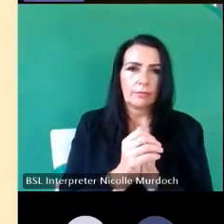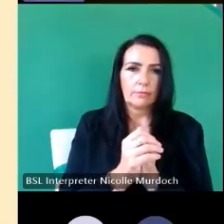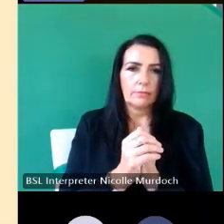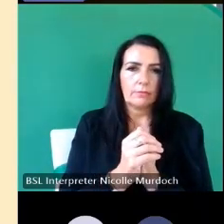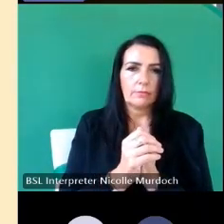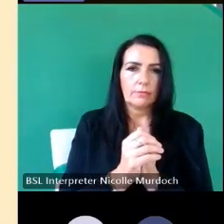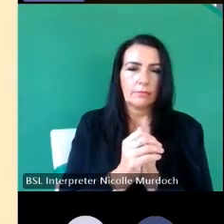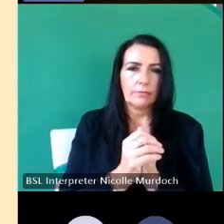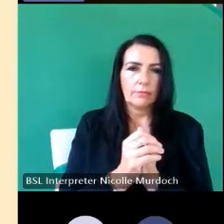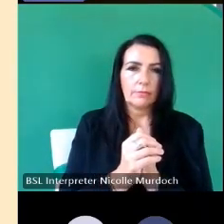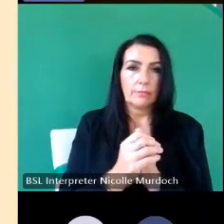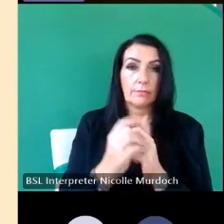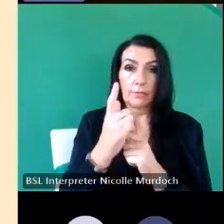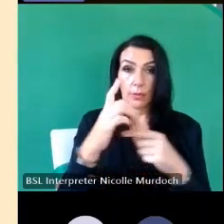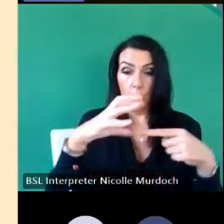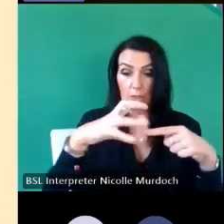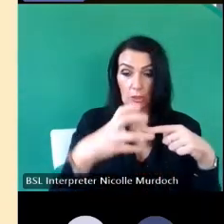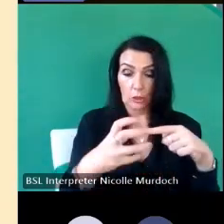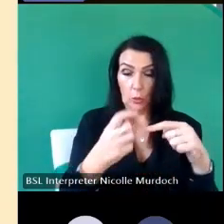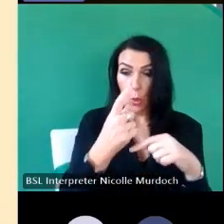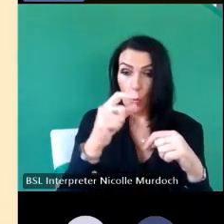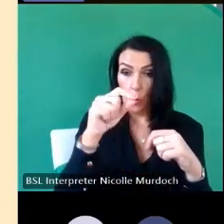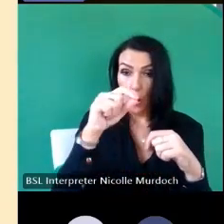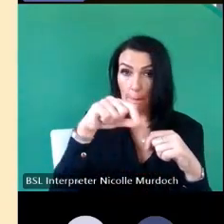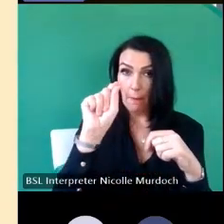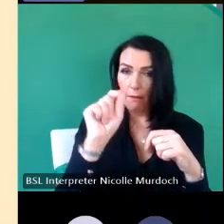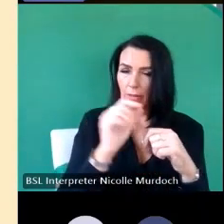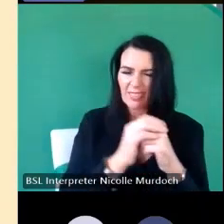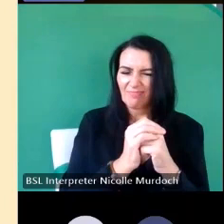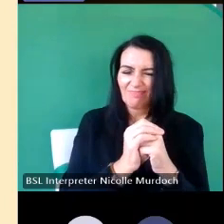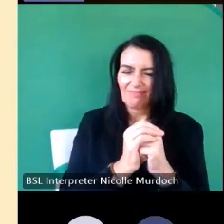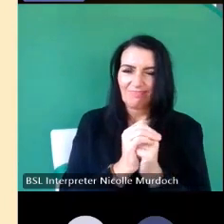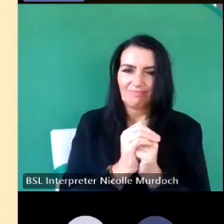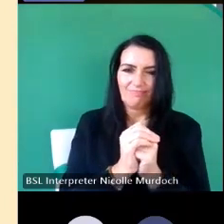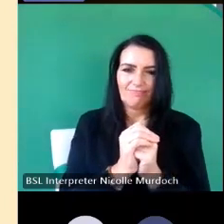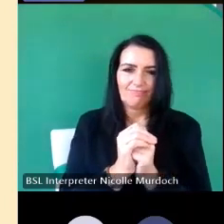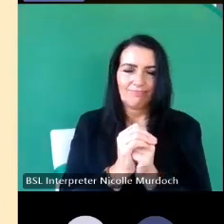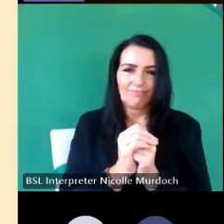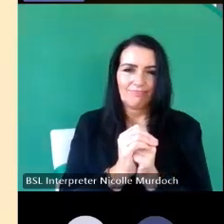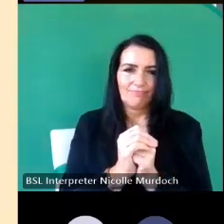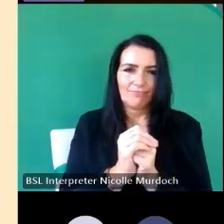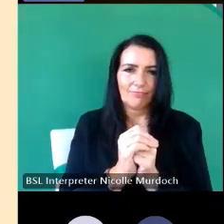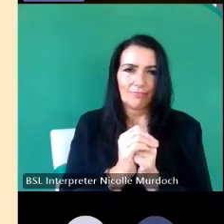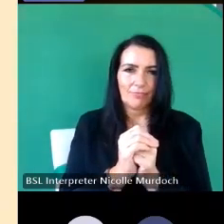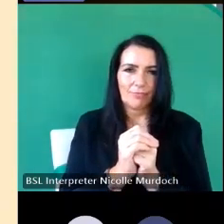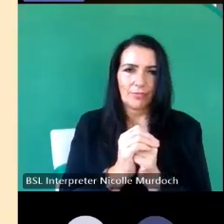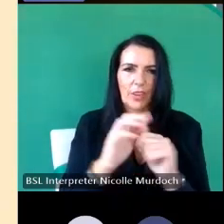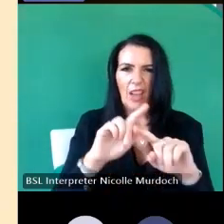piece of stone one Mark doesn't apply always as usual you know local variations will apply here